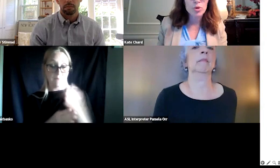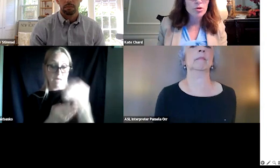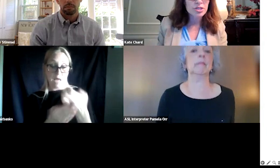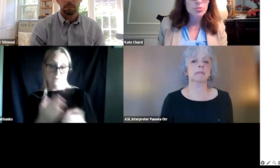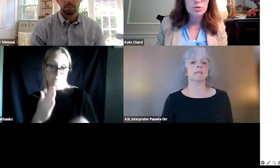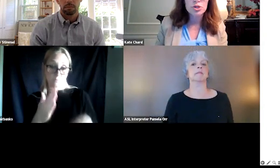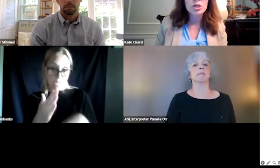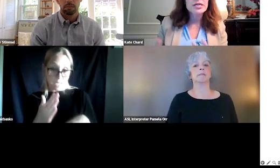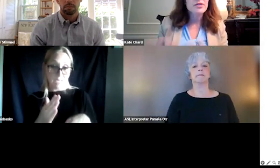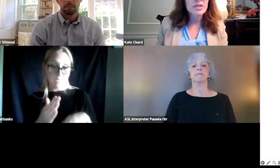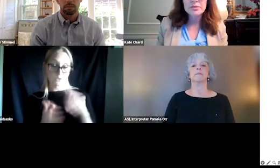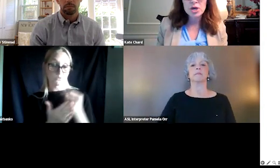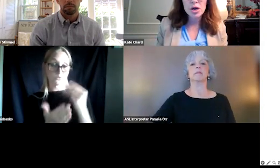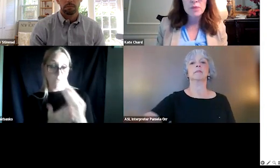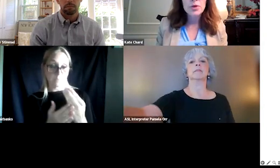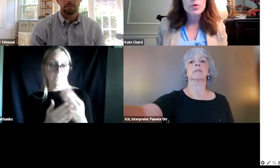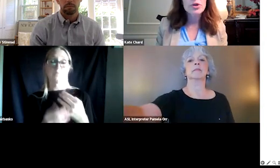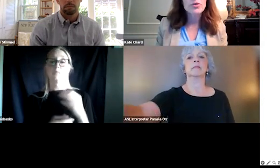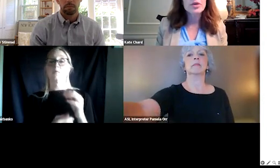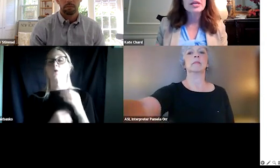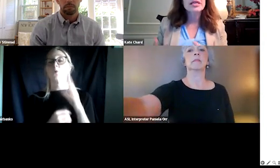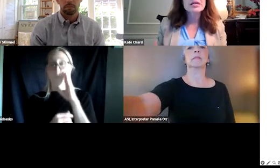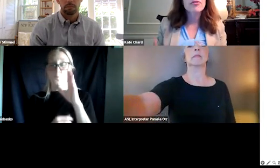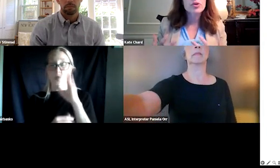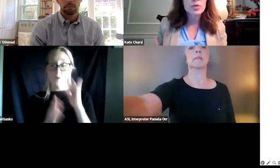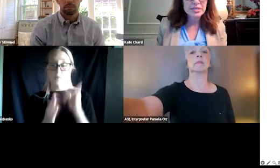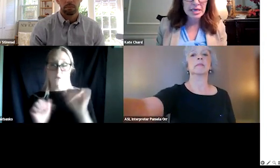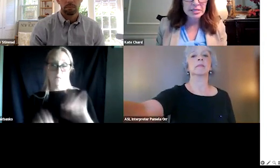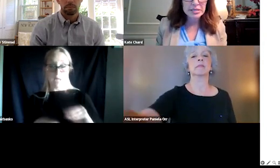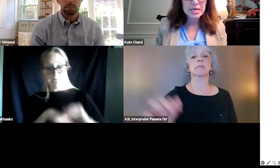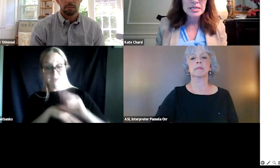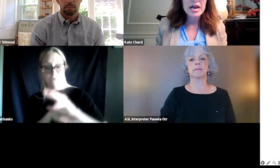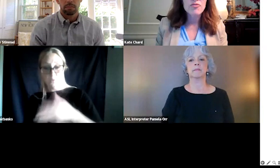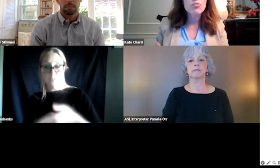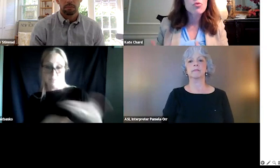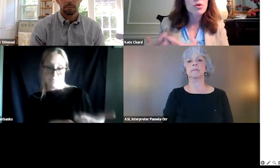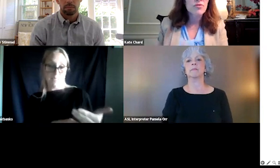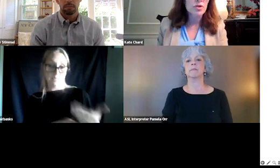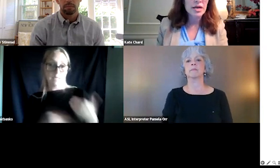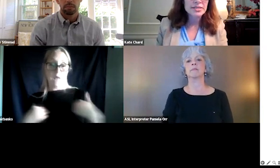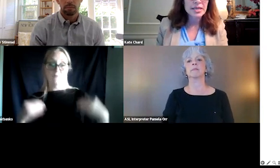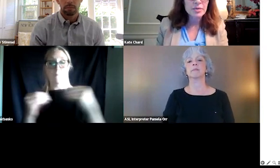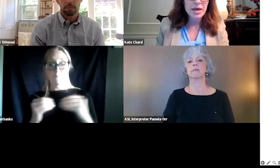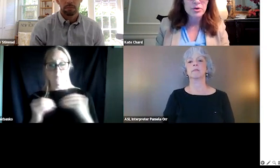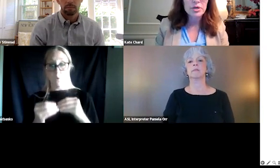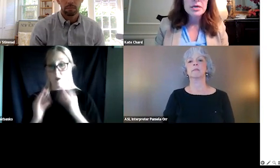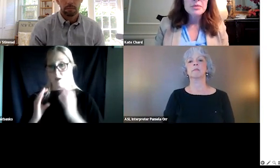prolonged exposure, even EMDR, we know that we can influence things to have more of our clients getting better.